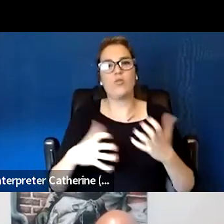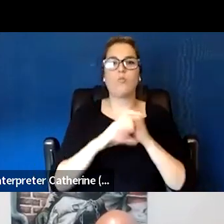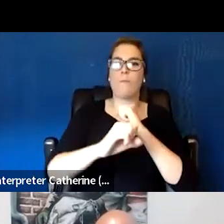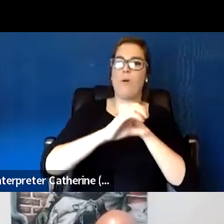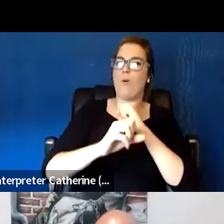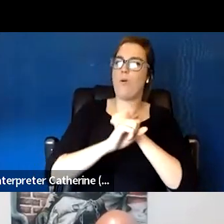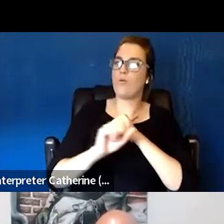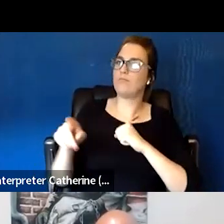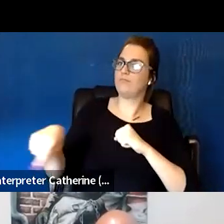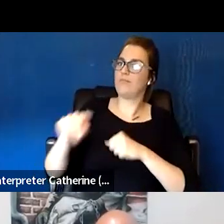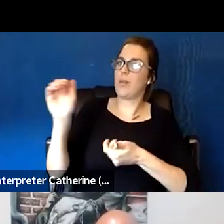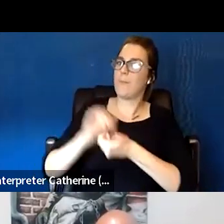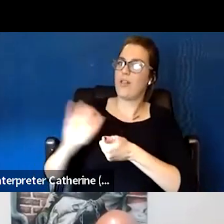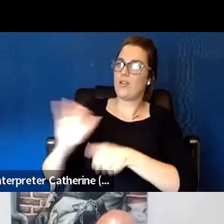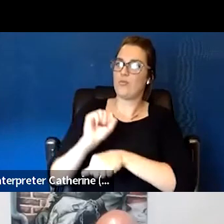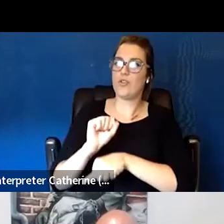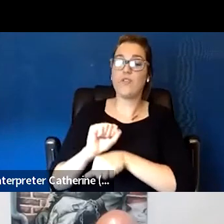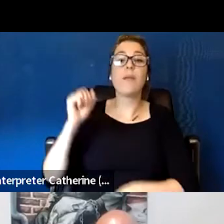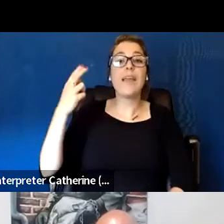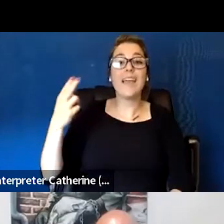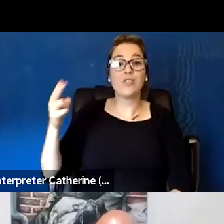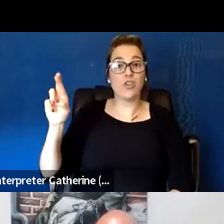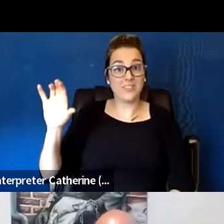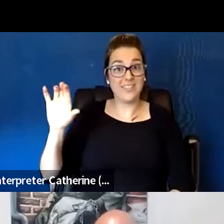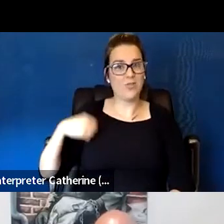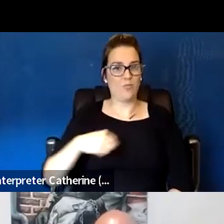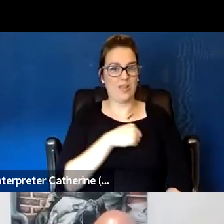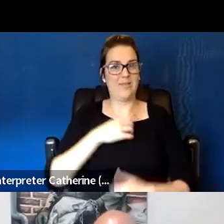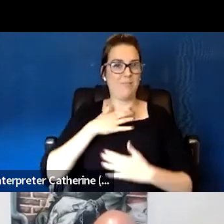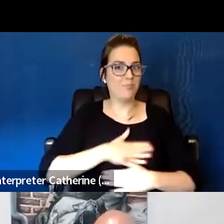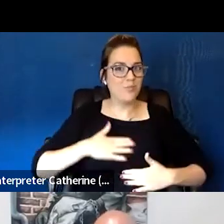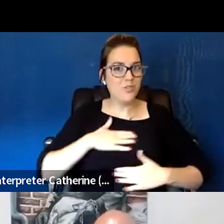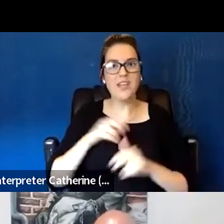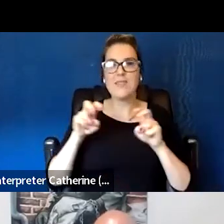But yeah, from HHRC, we are just so appreciative for all of our panelists today.